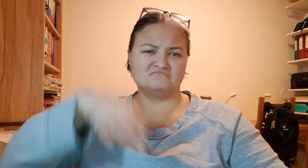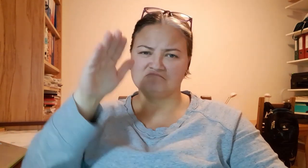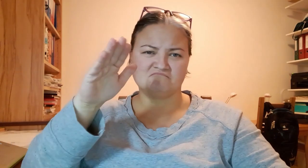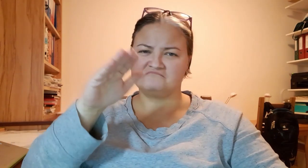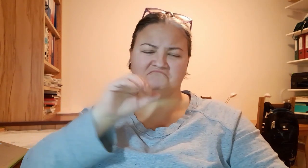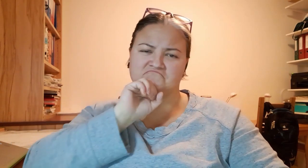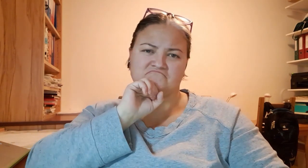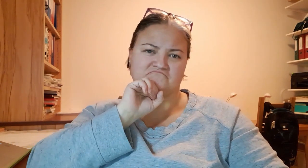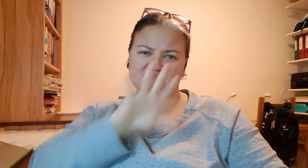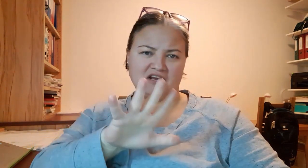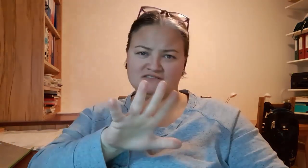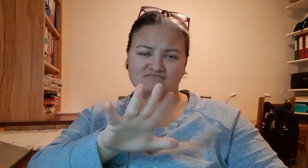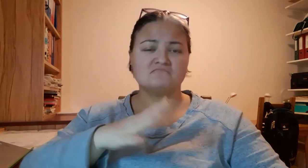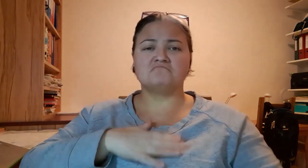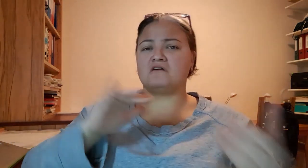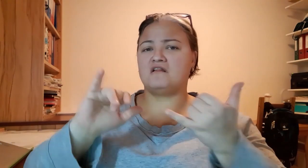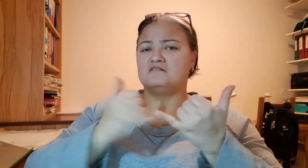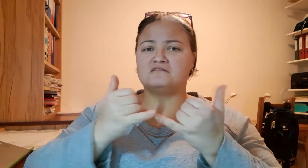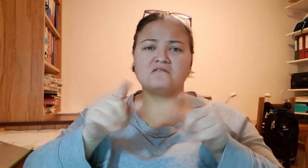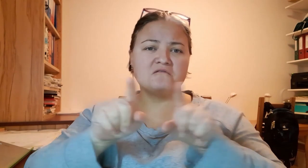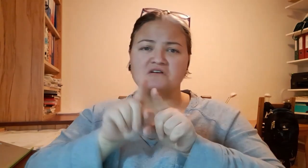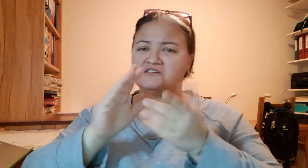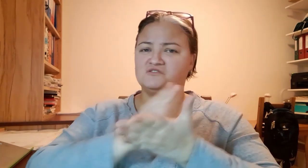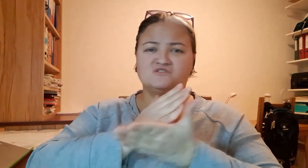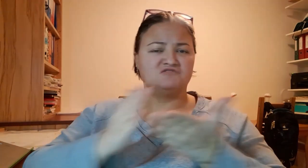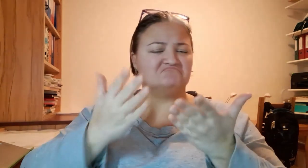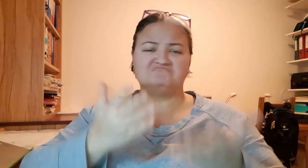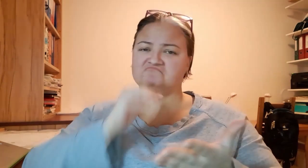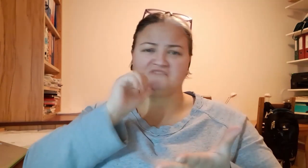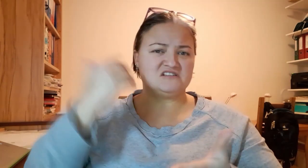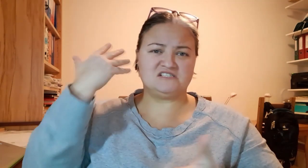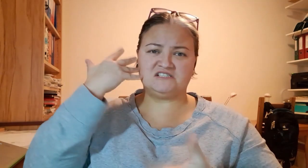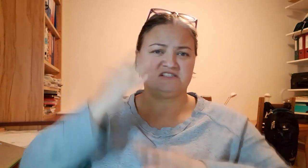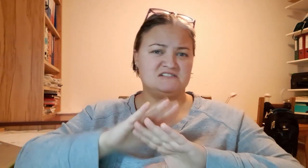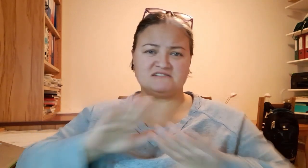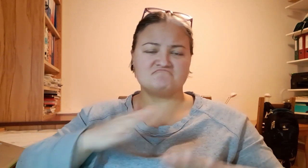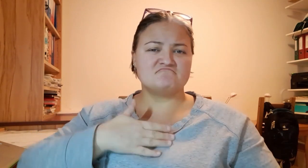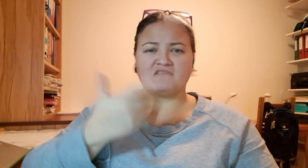Growing up I didn´t want one ...my parents also decided for me to not have one.